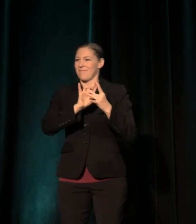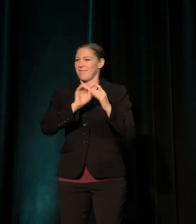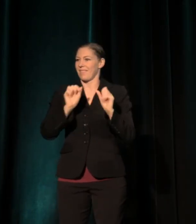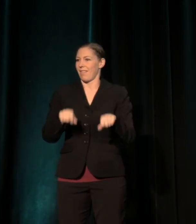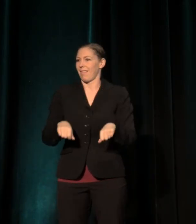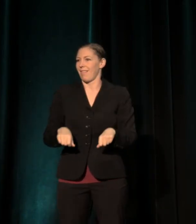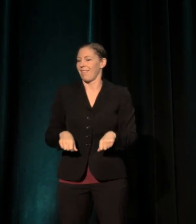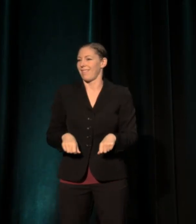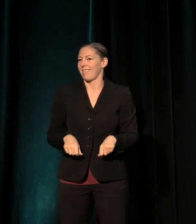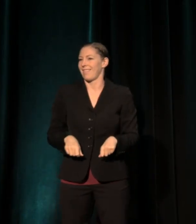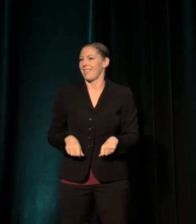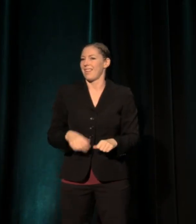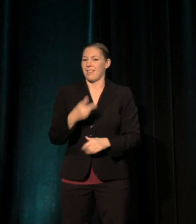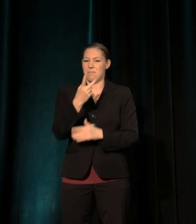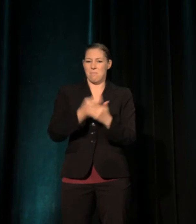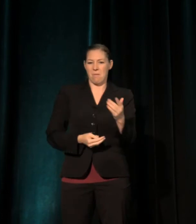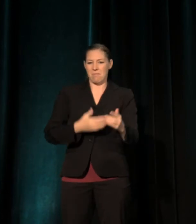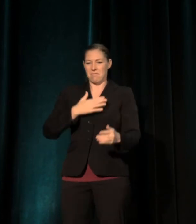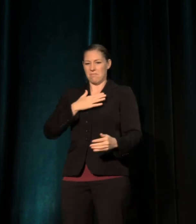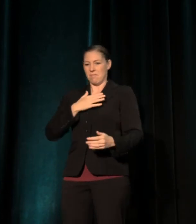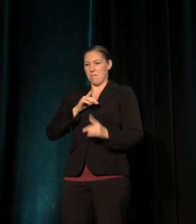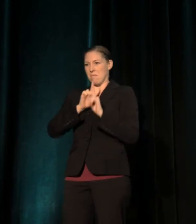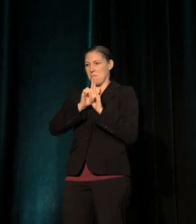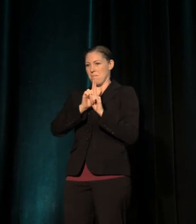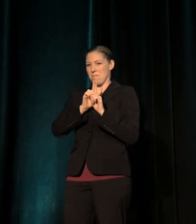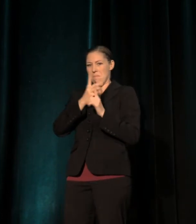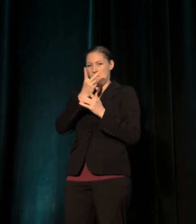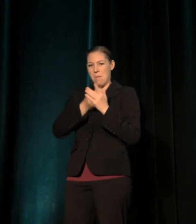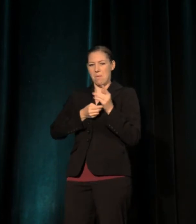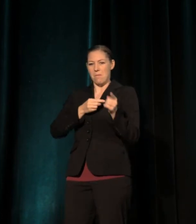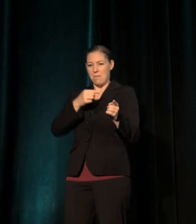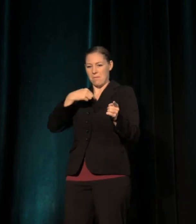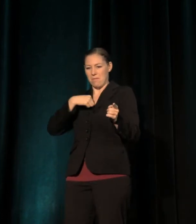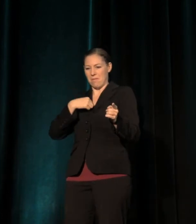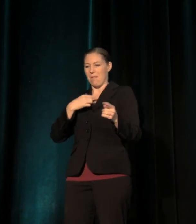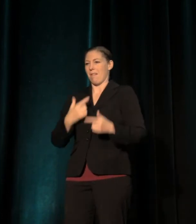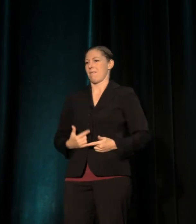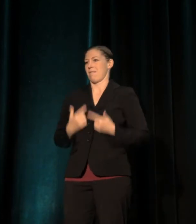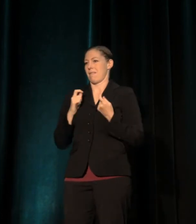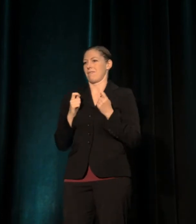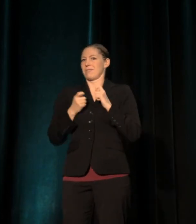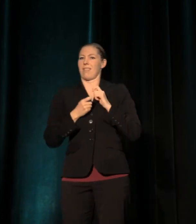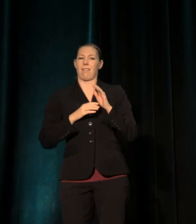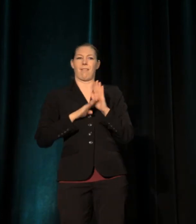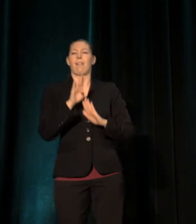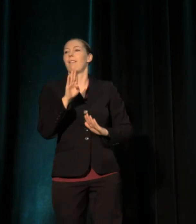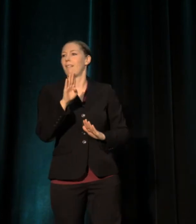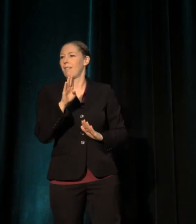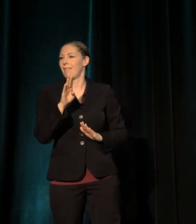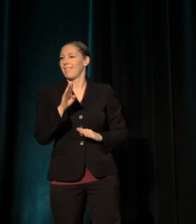and both lives are changed forever. I had the good fortune of working with Abe Rybeck at The Theater Offensive,